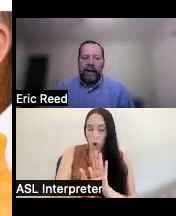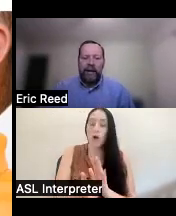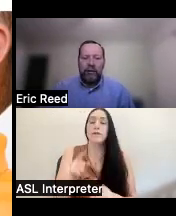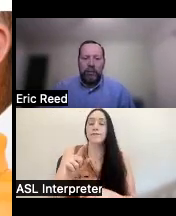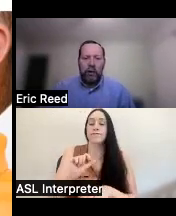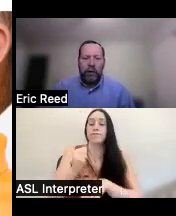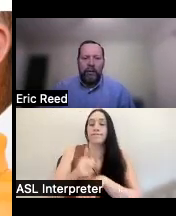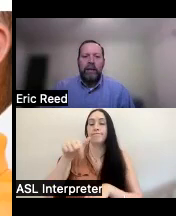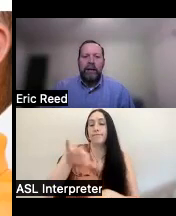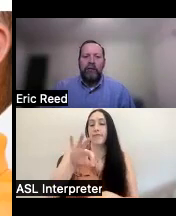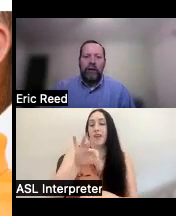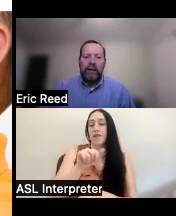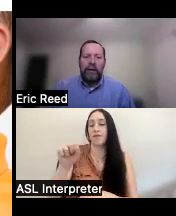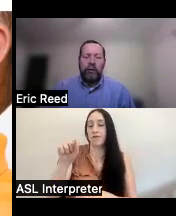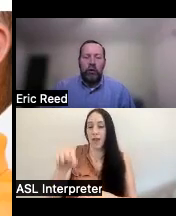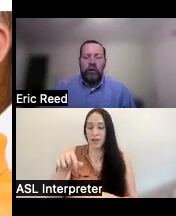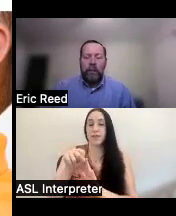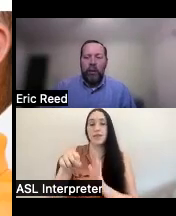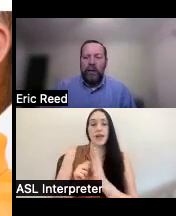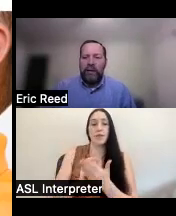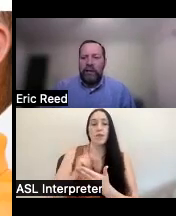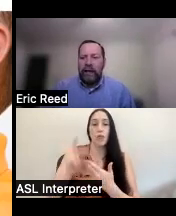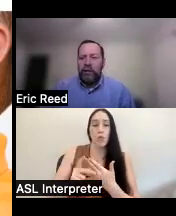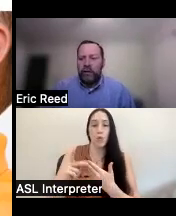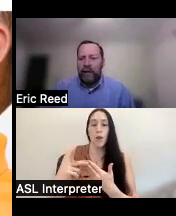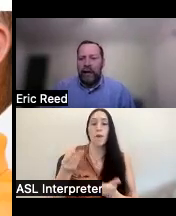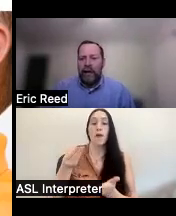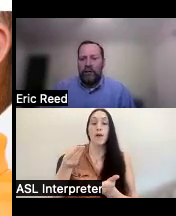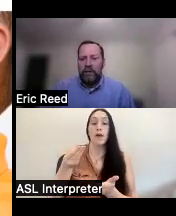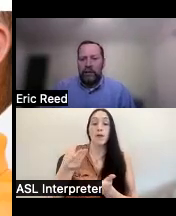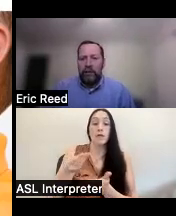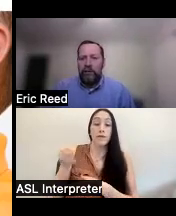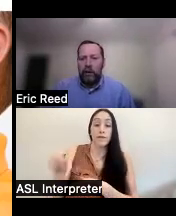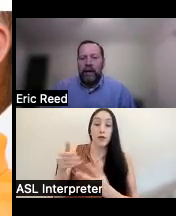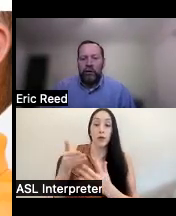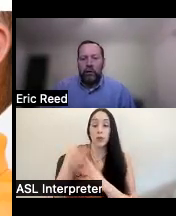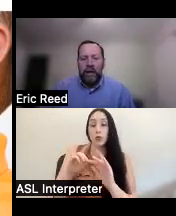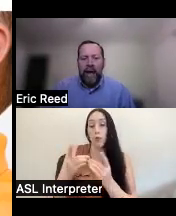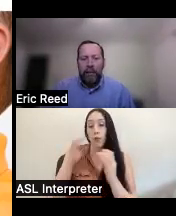technology program funded through Department of Education and specifically vocational rehab